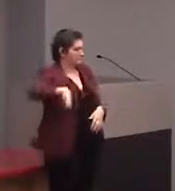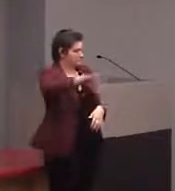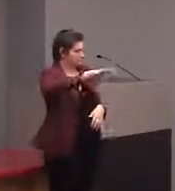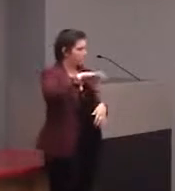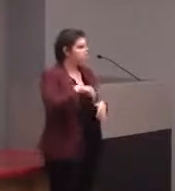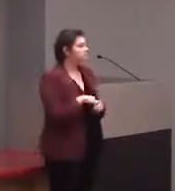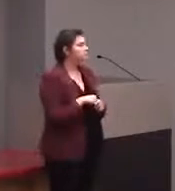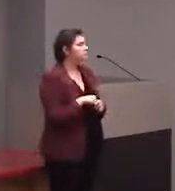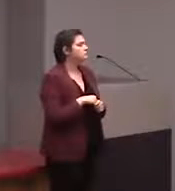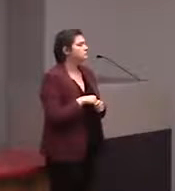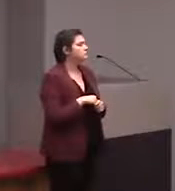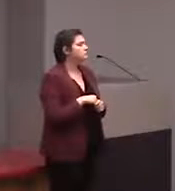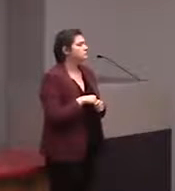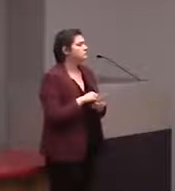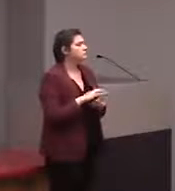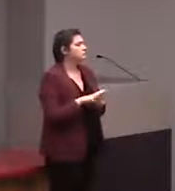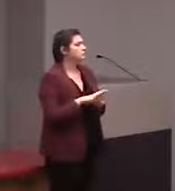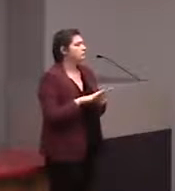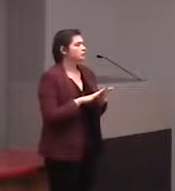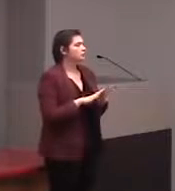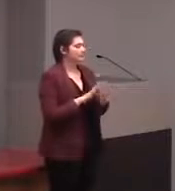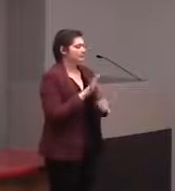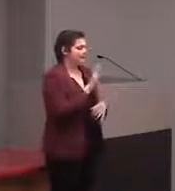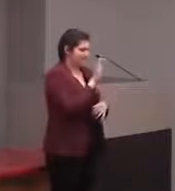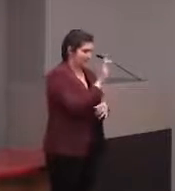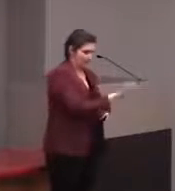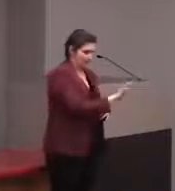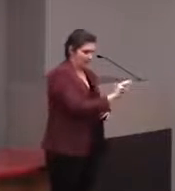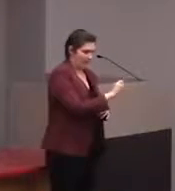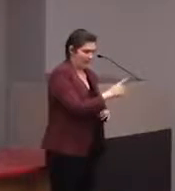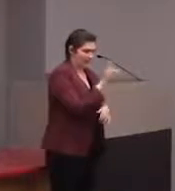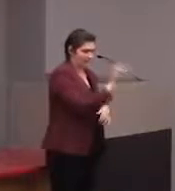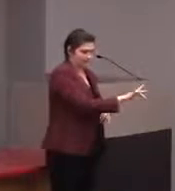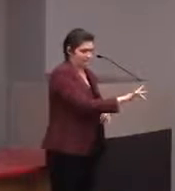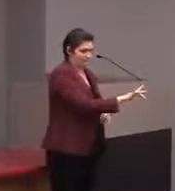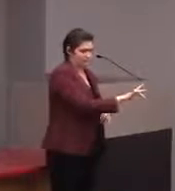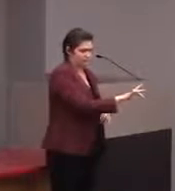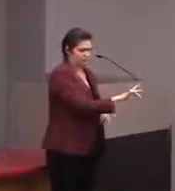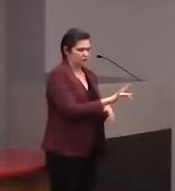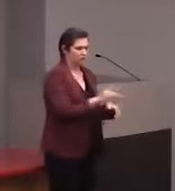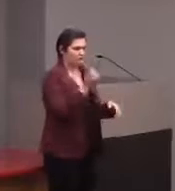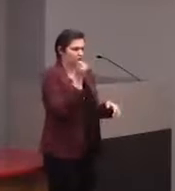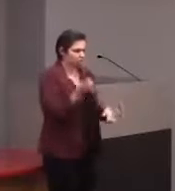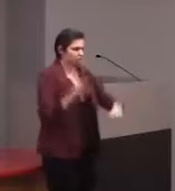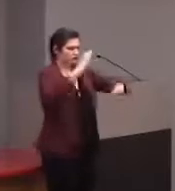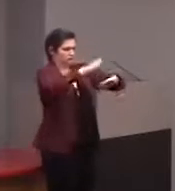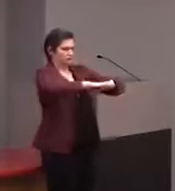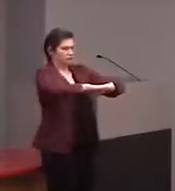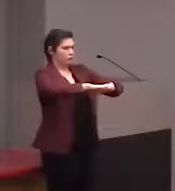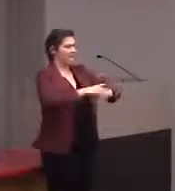And so you touch the map, if you imagine this on a touch screen, you would touch different parts